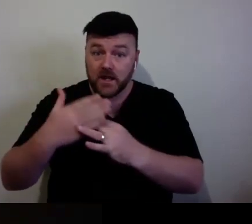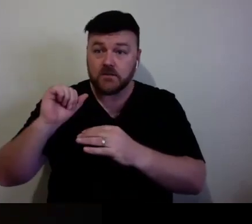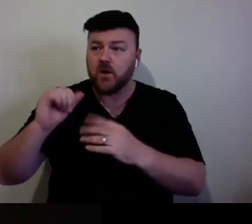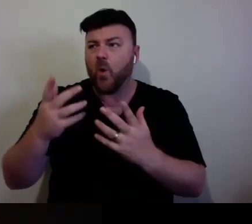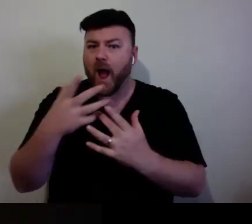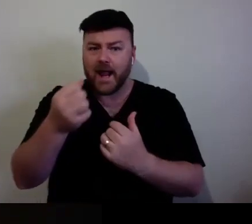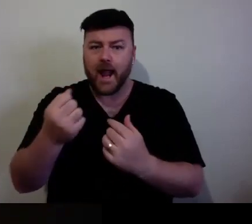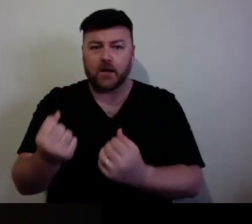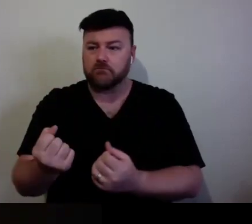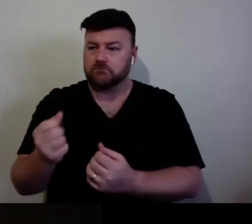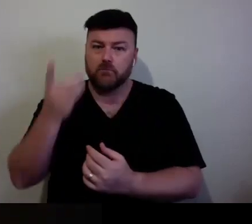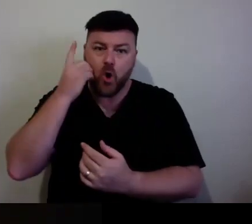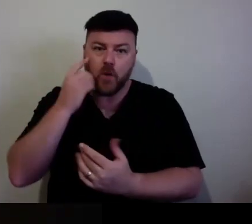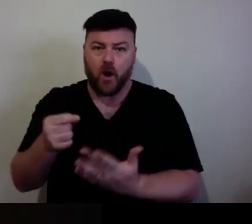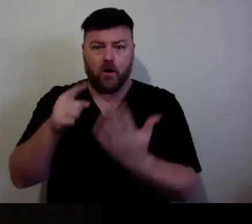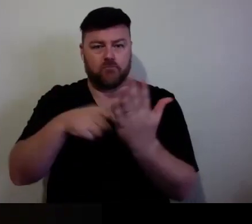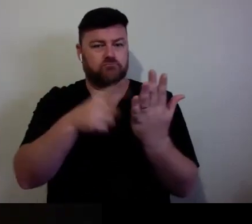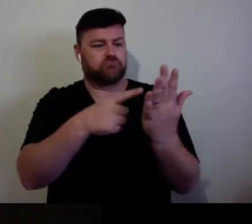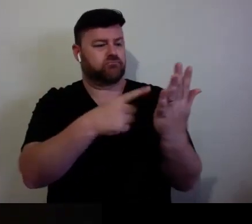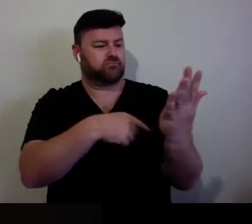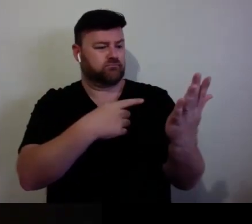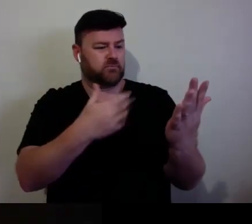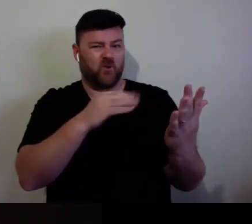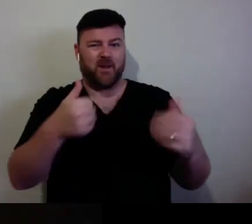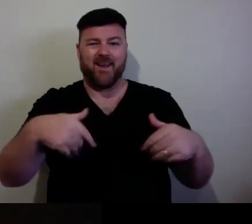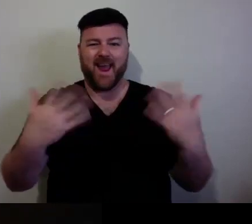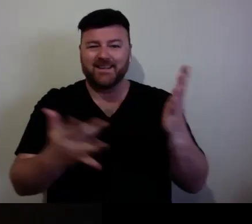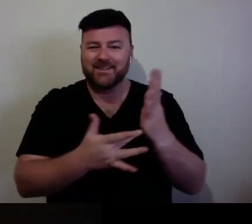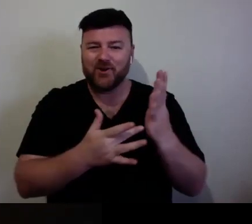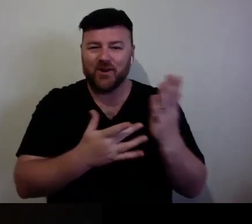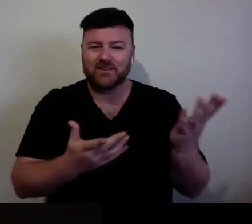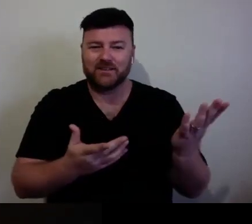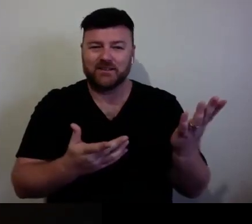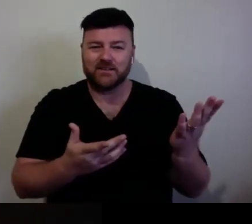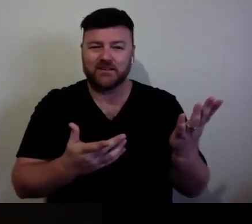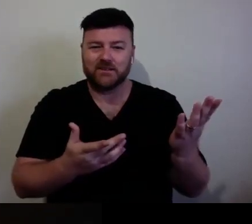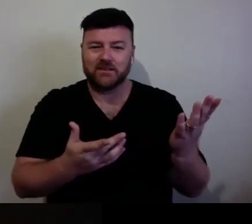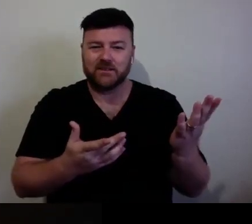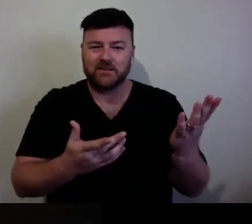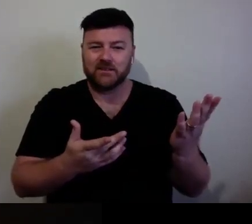you know, using any technology. And augmented reality is another one.